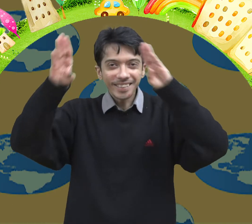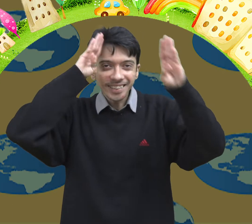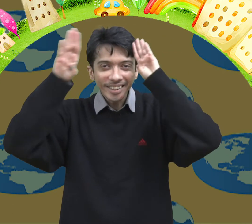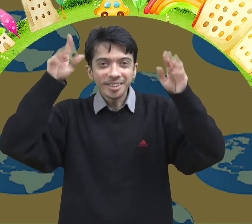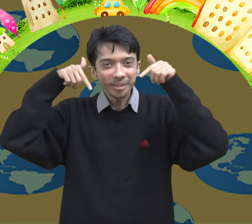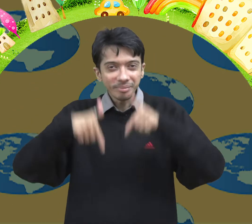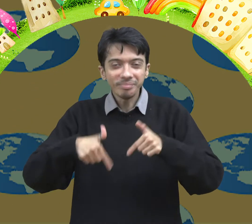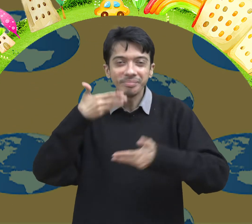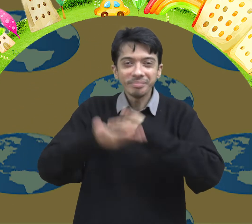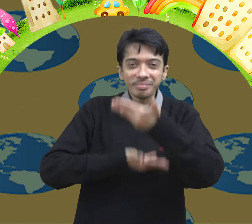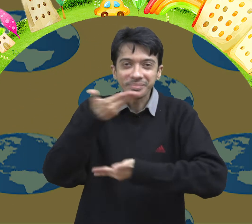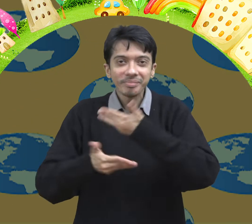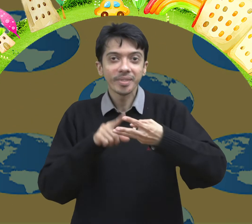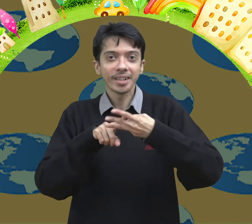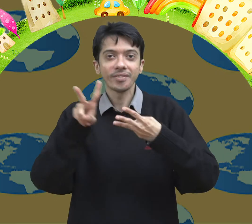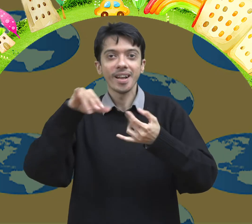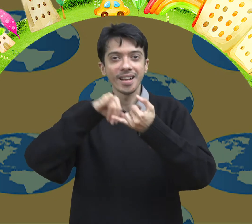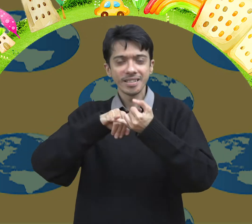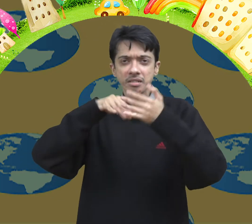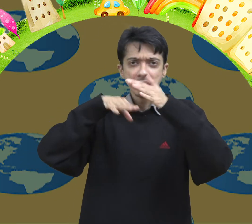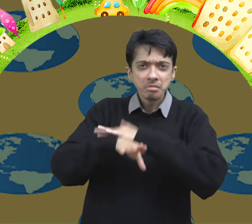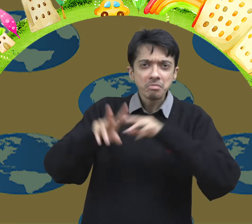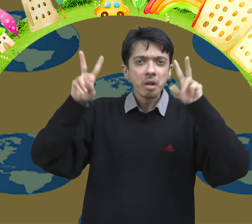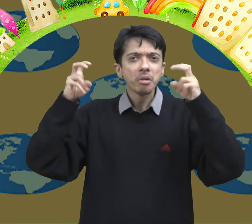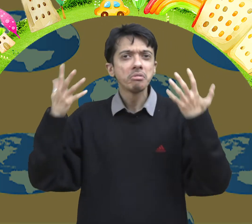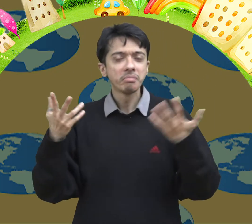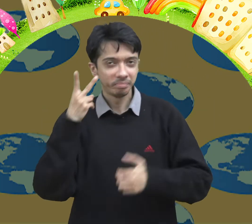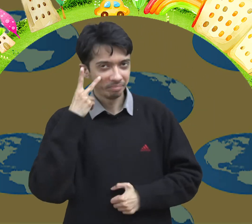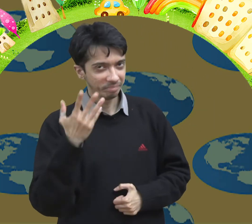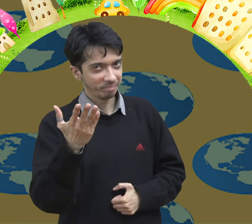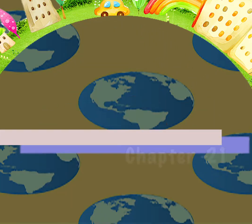Hello everyone! Today I'll teach you a chapter of E.V.S. Let's take a look at the topic.